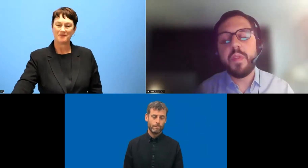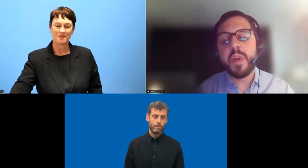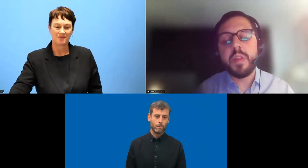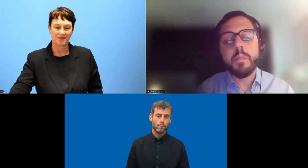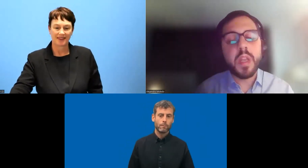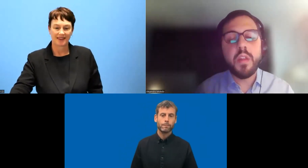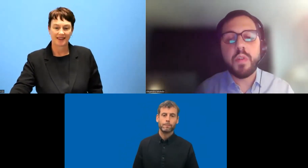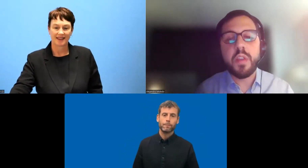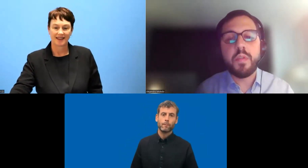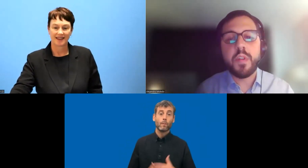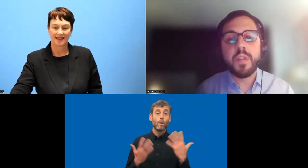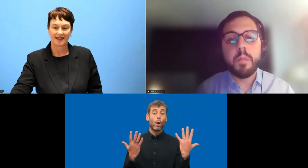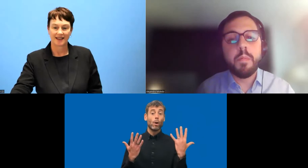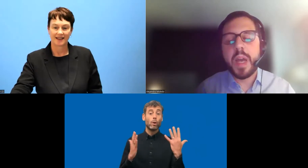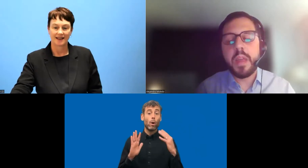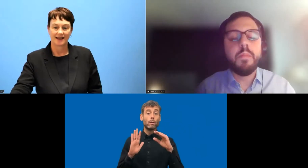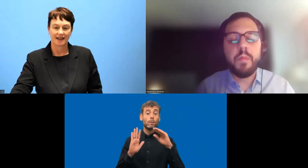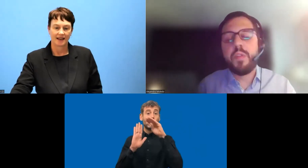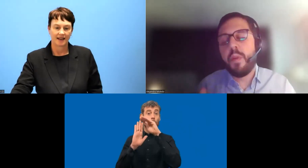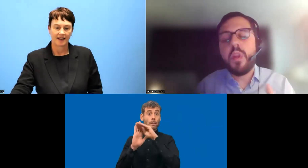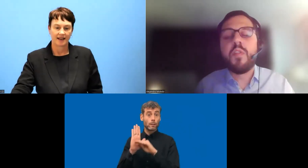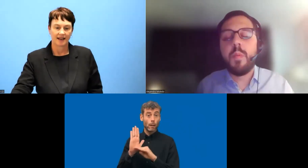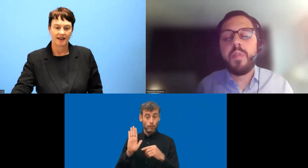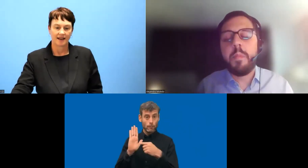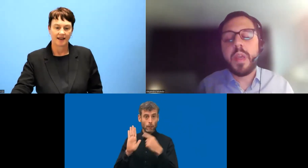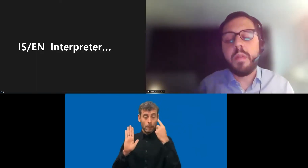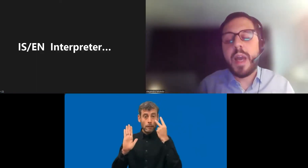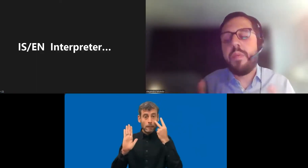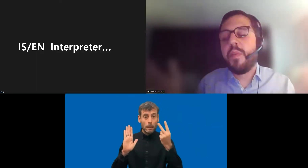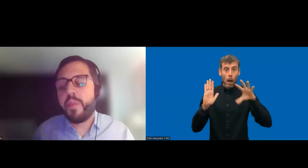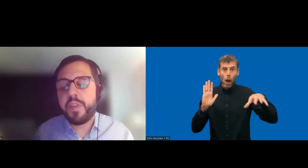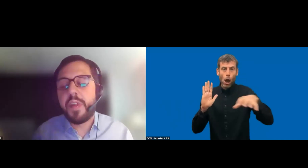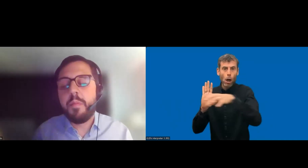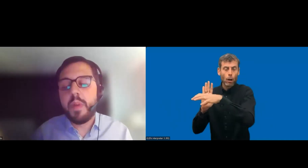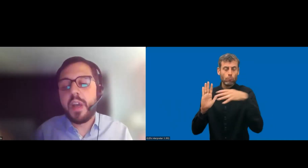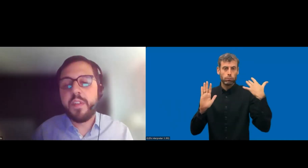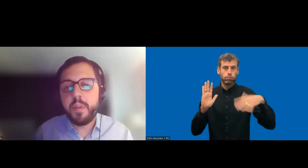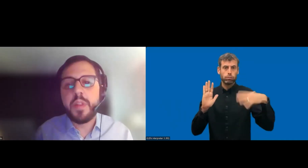effect in many EU countries by first of all, in some of them, by having for the first time,